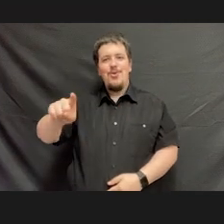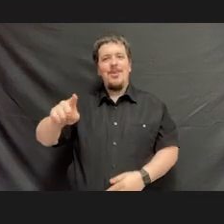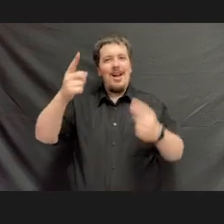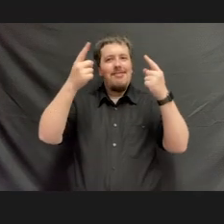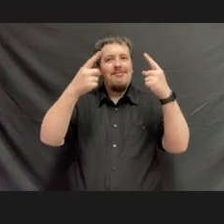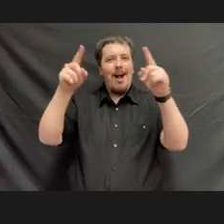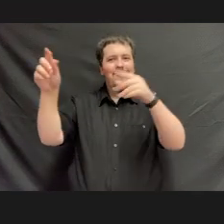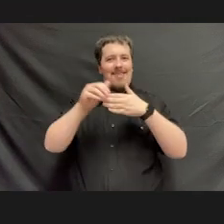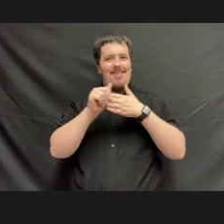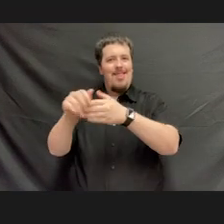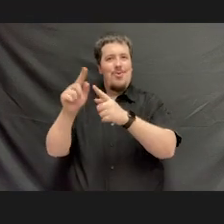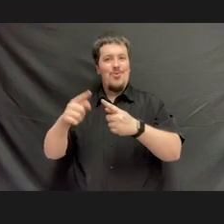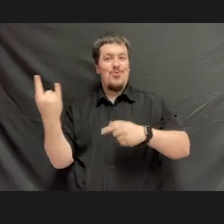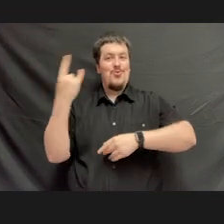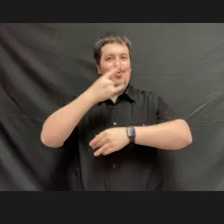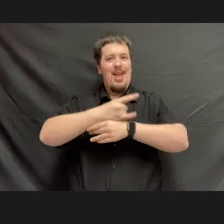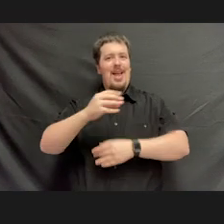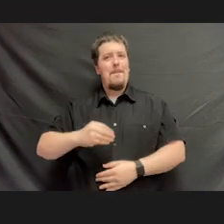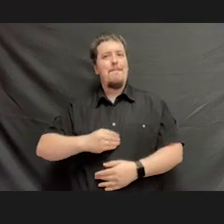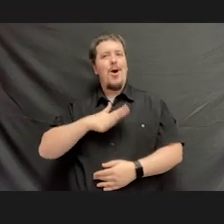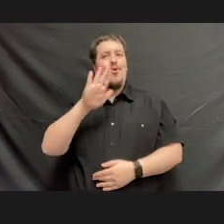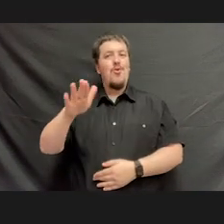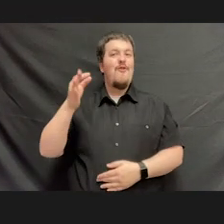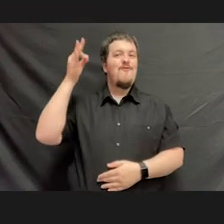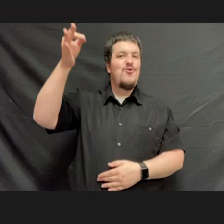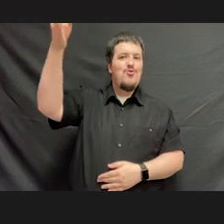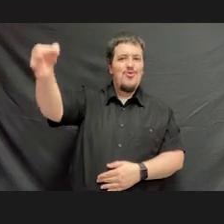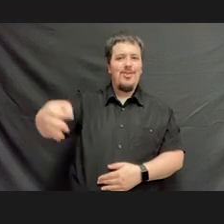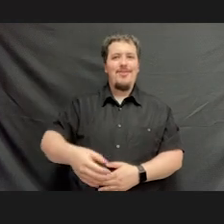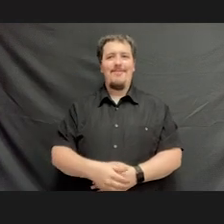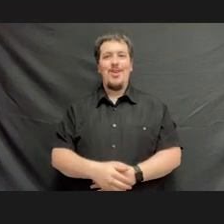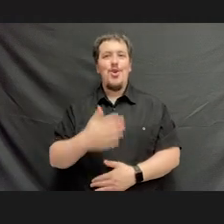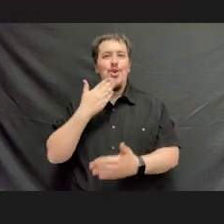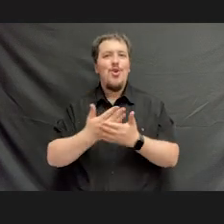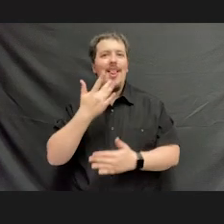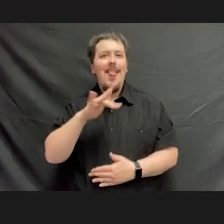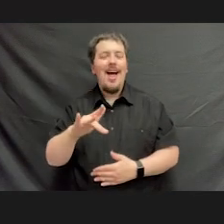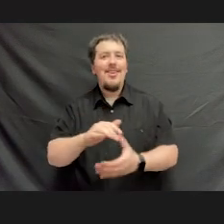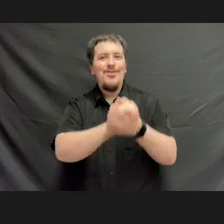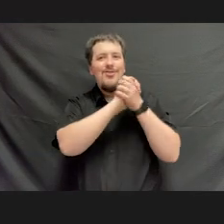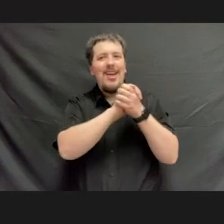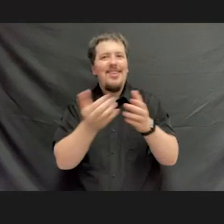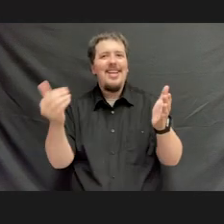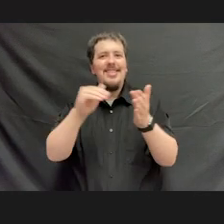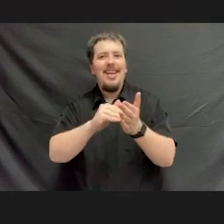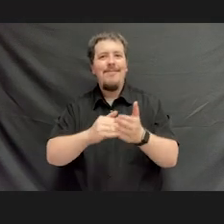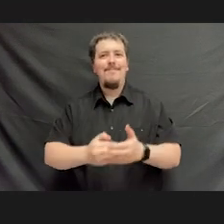May the accomplishments that have led you to this day inspire your pursuits for the future. Good luck and congratulations again.